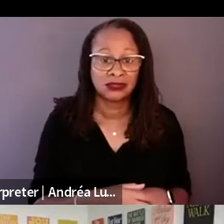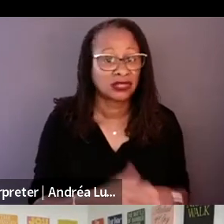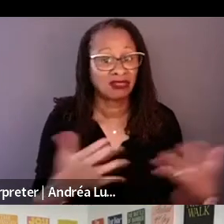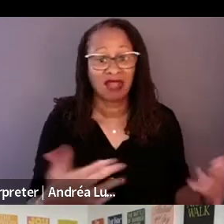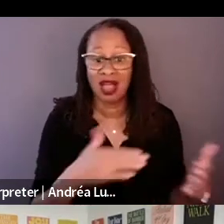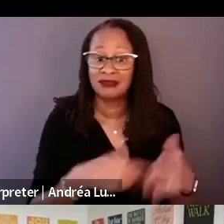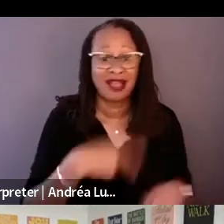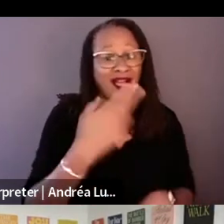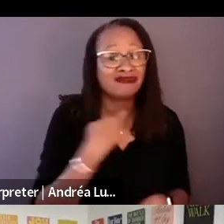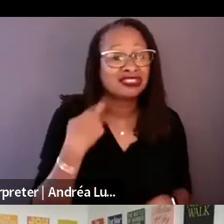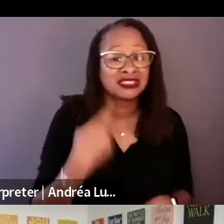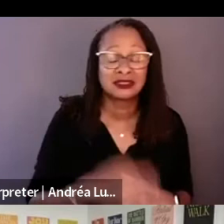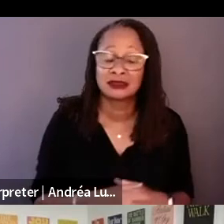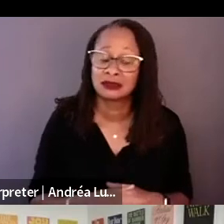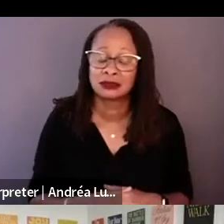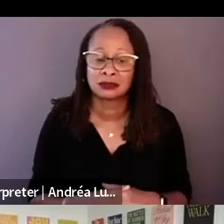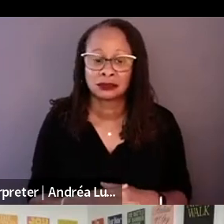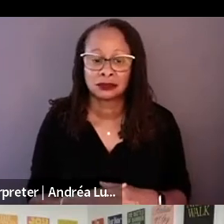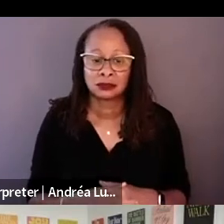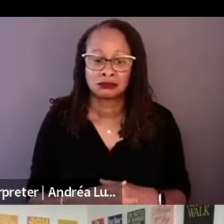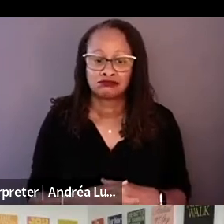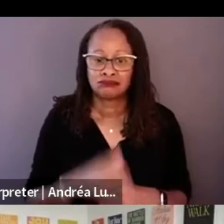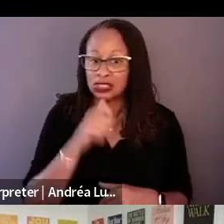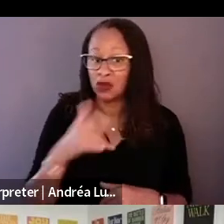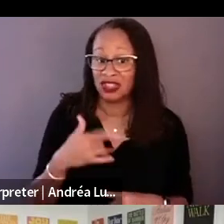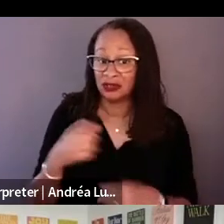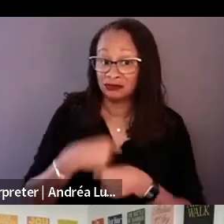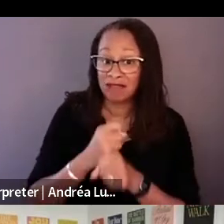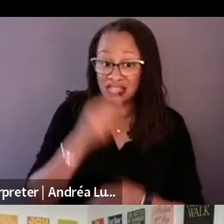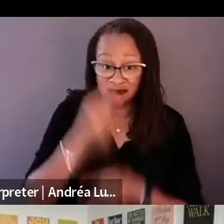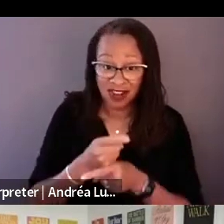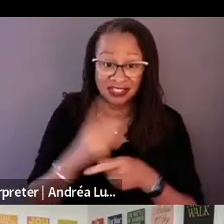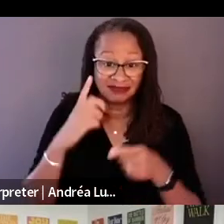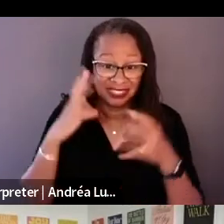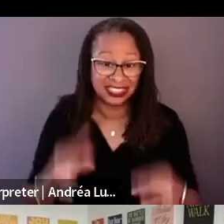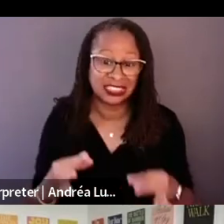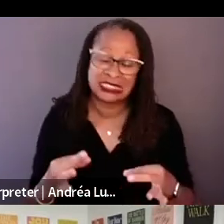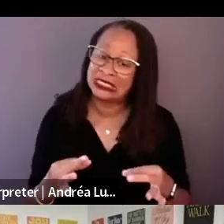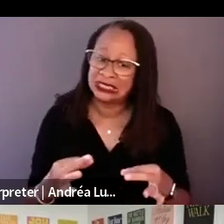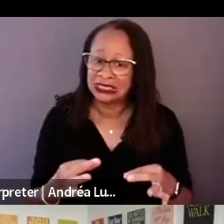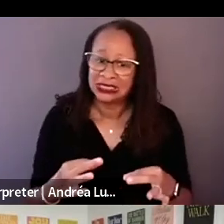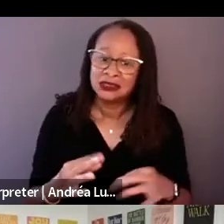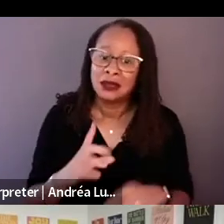right choice, but I do recognize it was a very difficult one. We have all been in that situation.